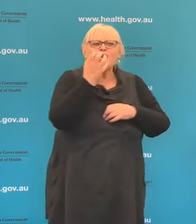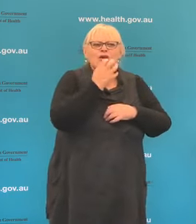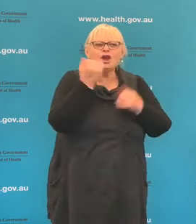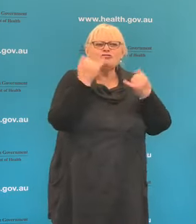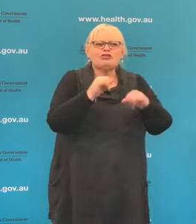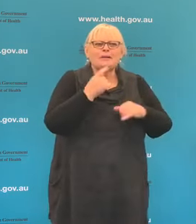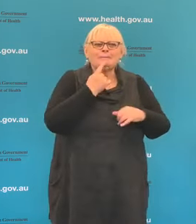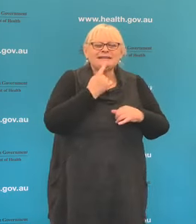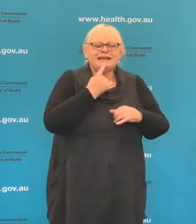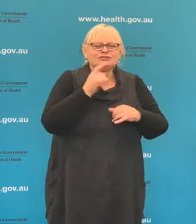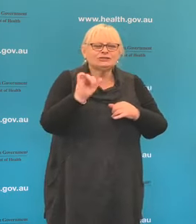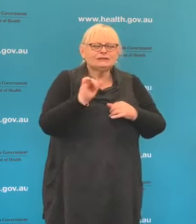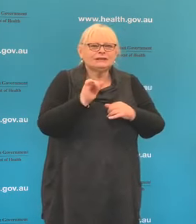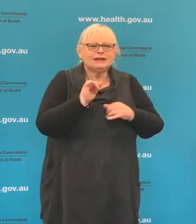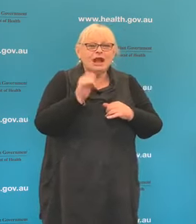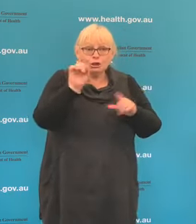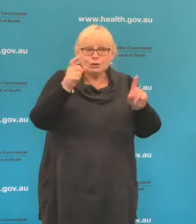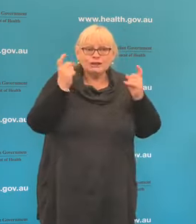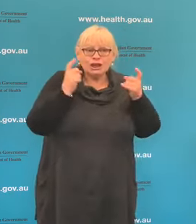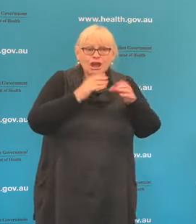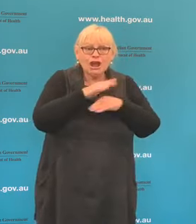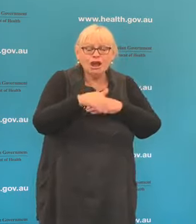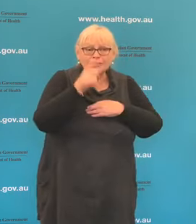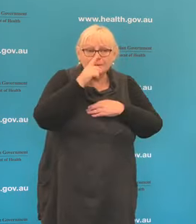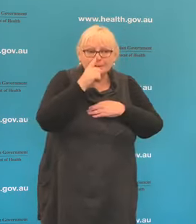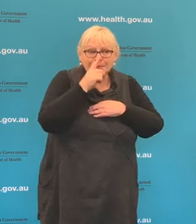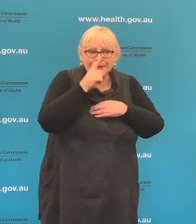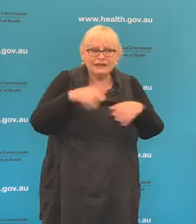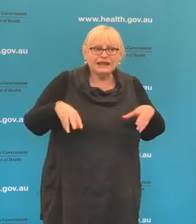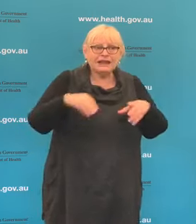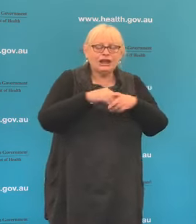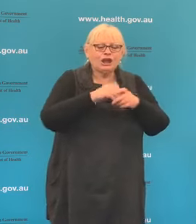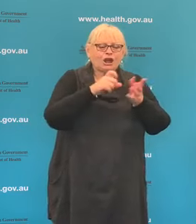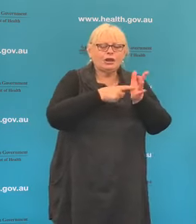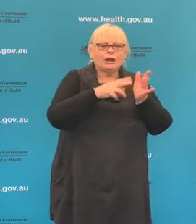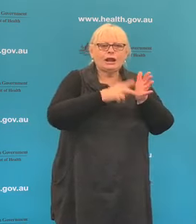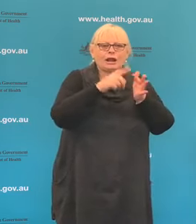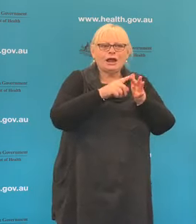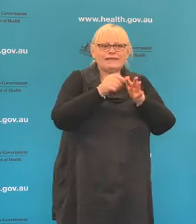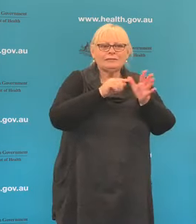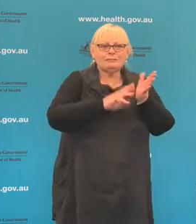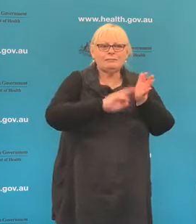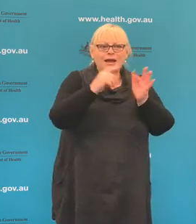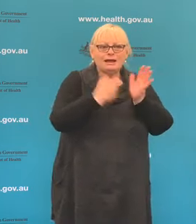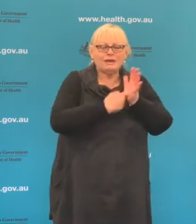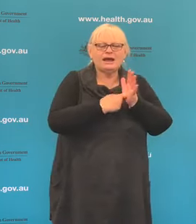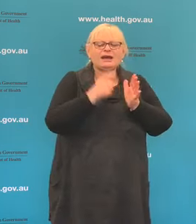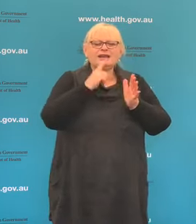Are you concerned about people including Clive Palmer are pushing Hydroxychloroquine?